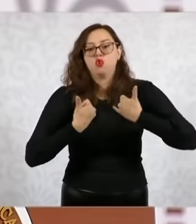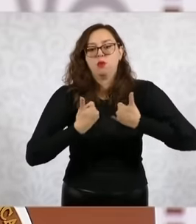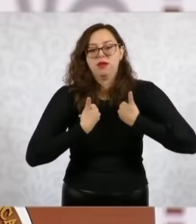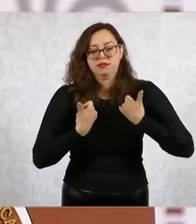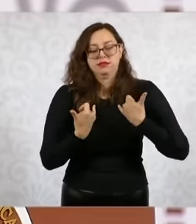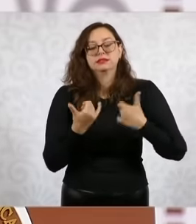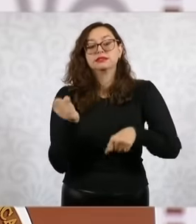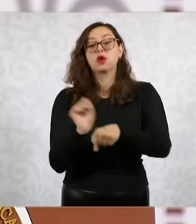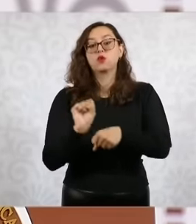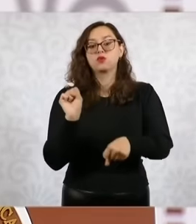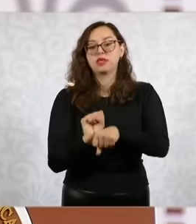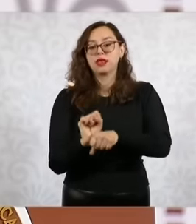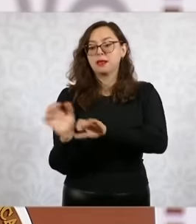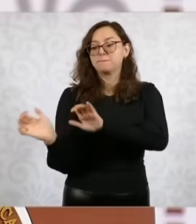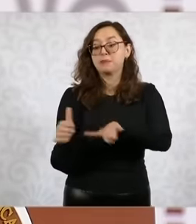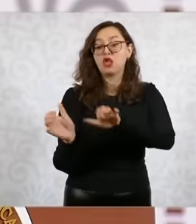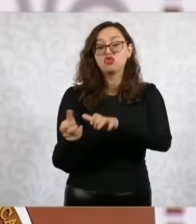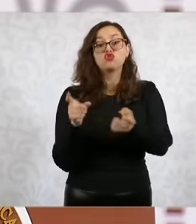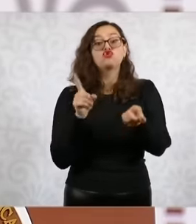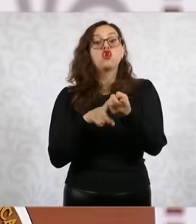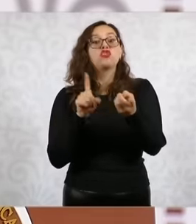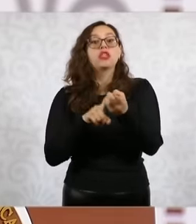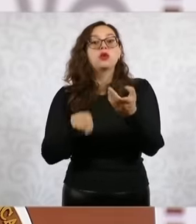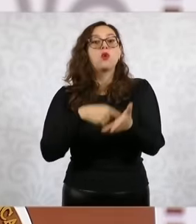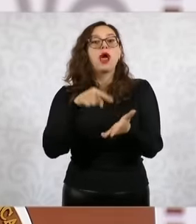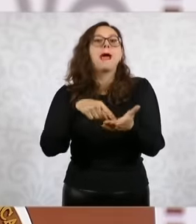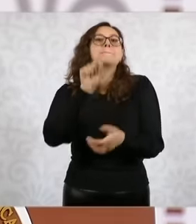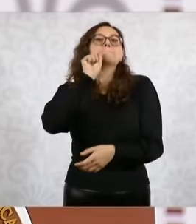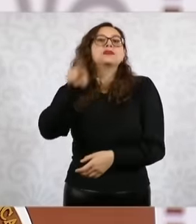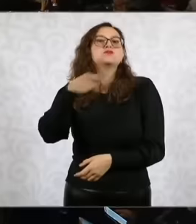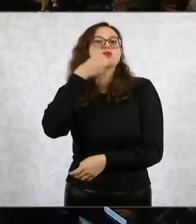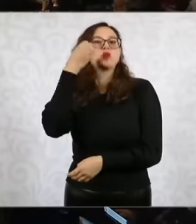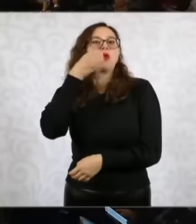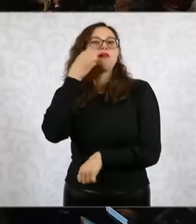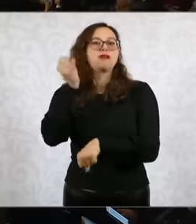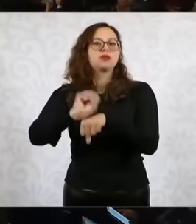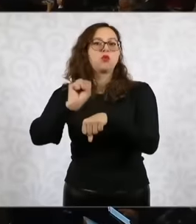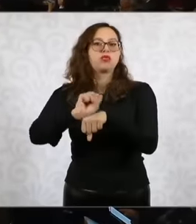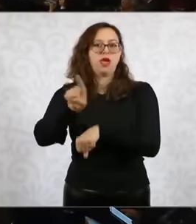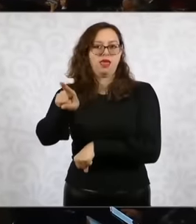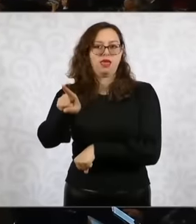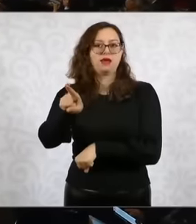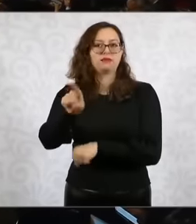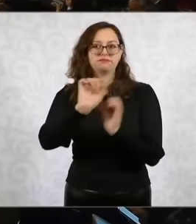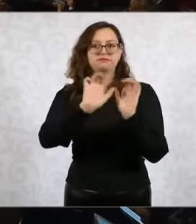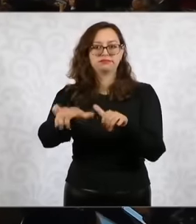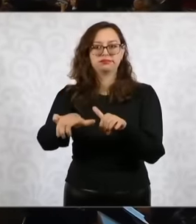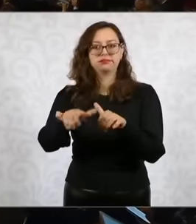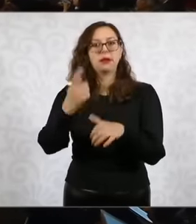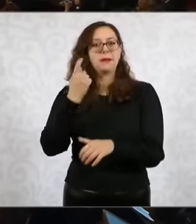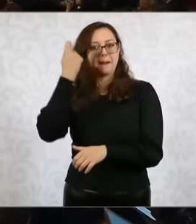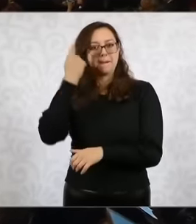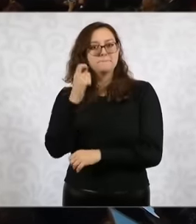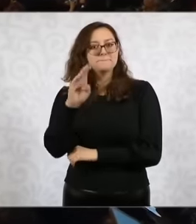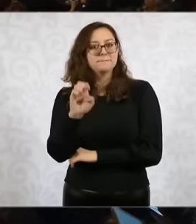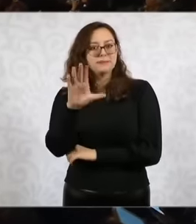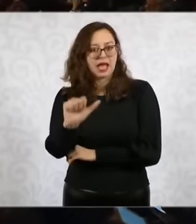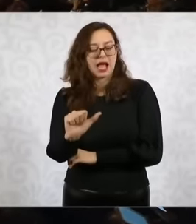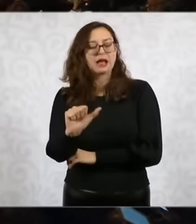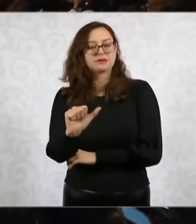we are going to do it in public high schools eh for the registration for the scholarship that is universal